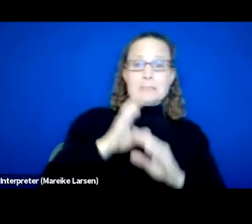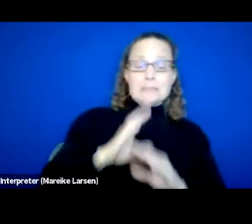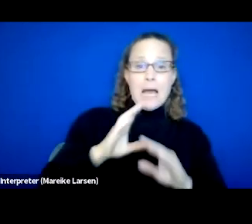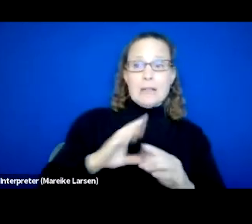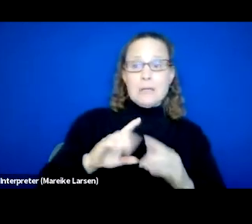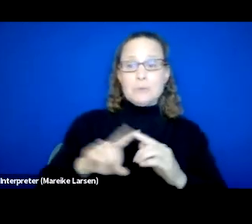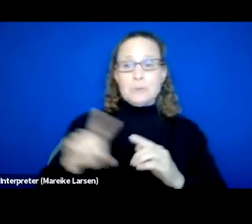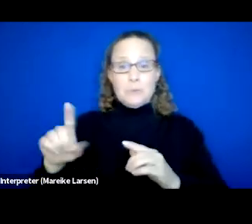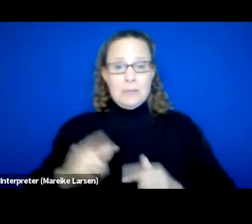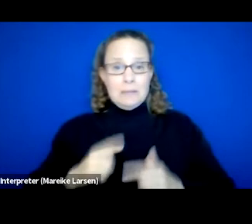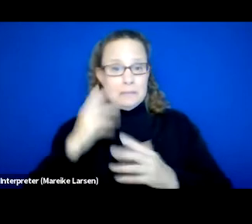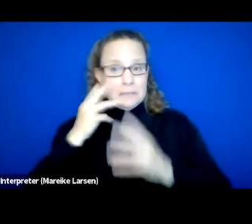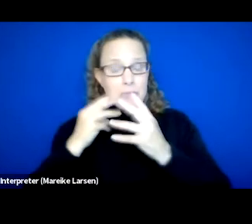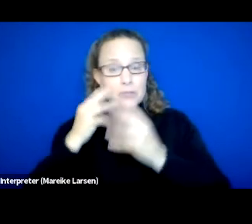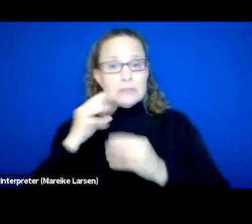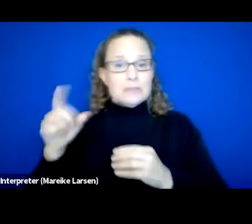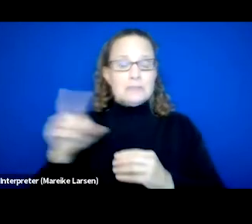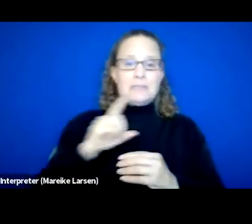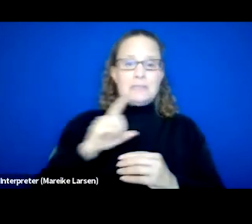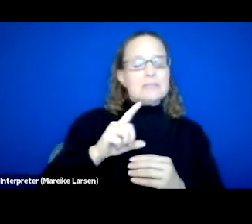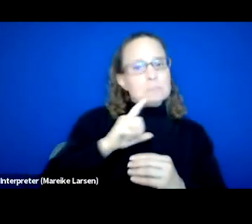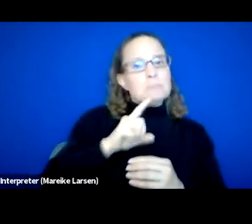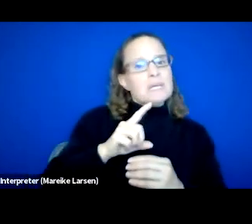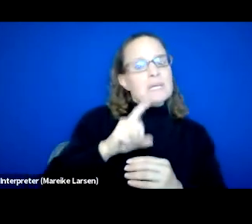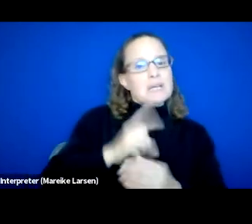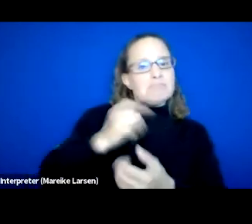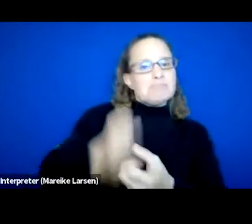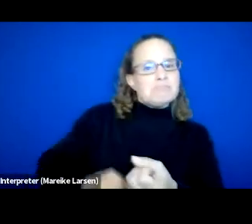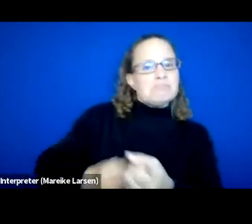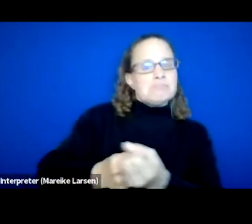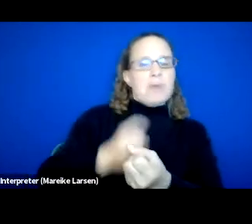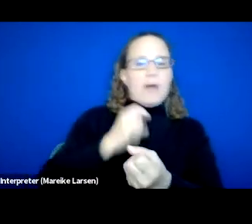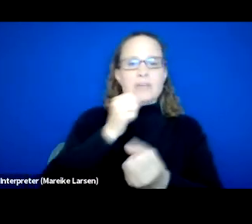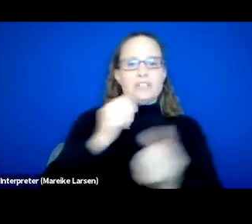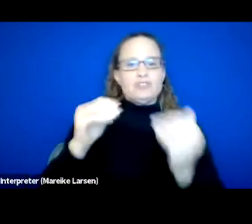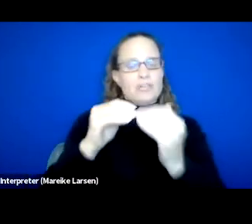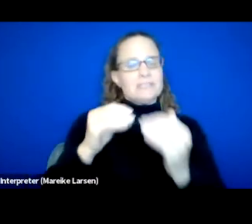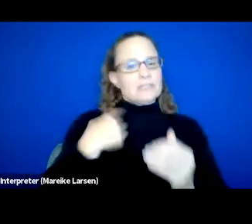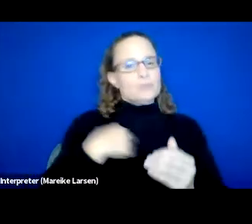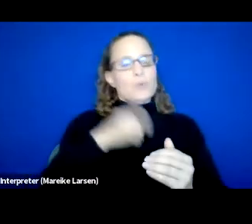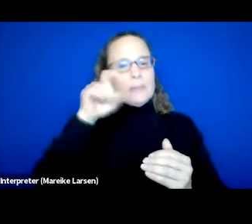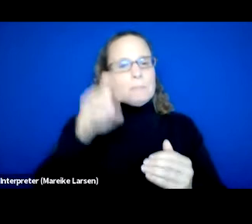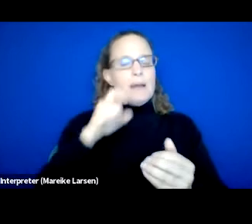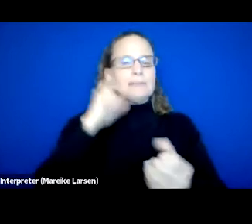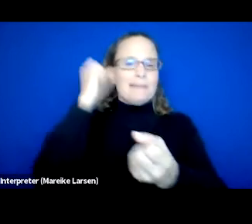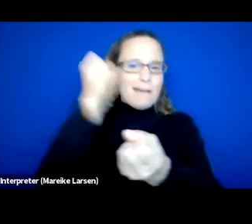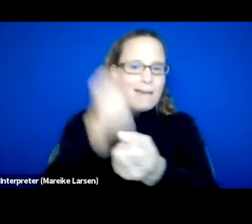by our constituents is being complicit to injustice. We are compelled to advocate for systems change